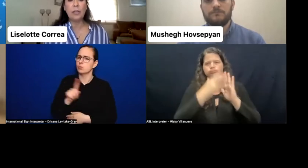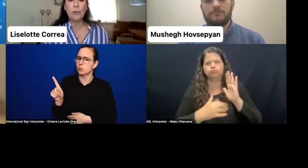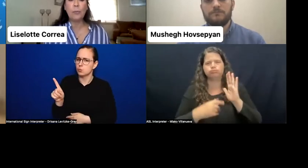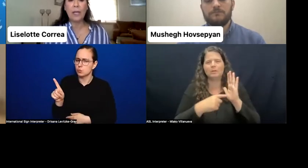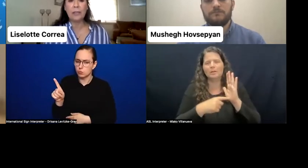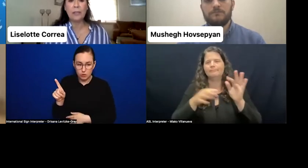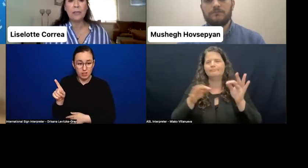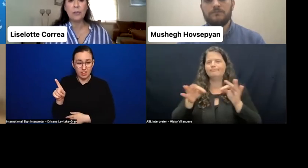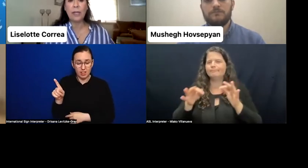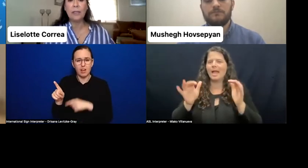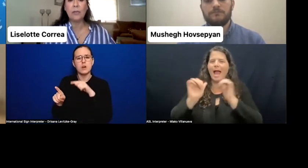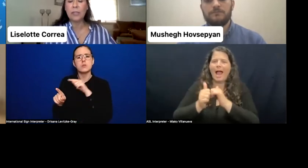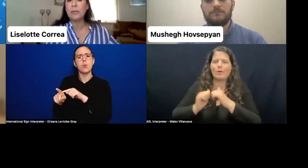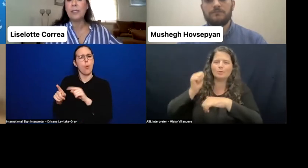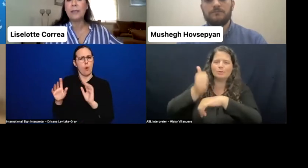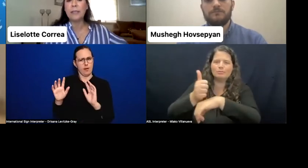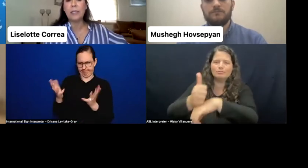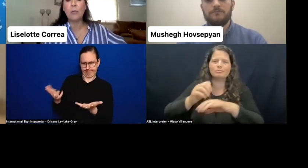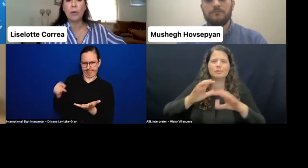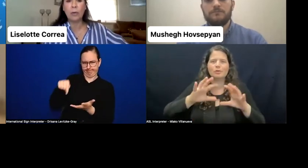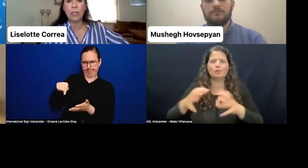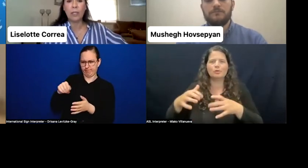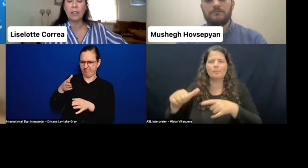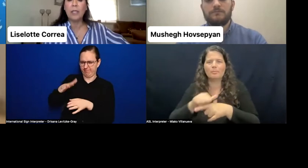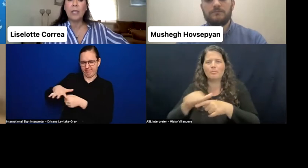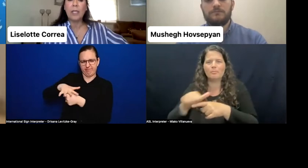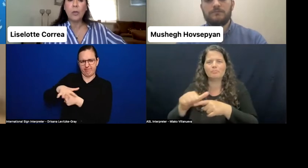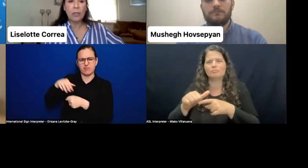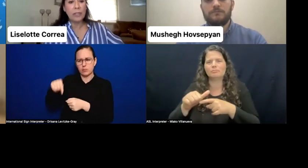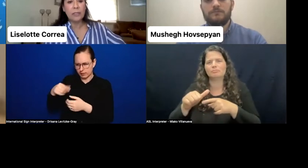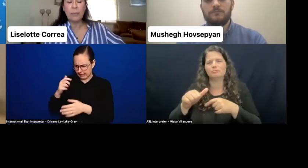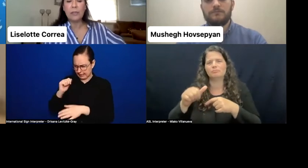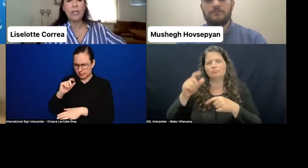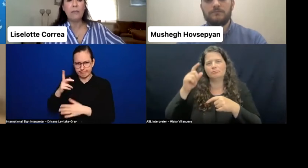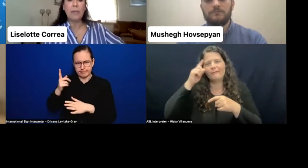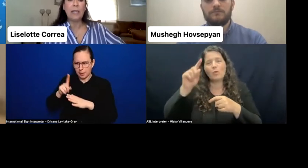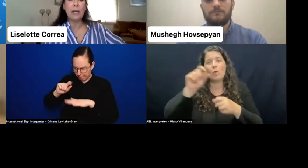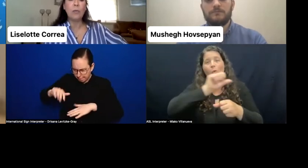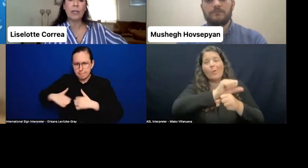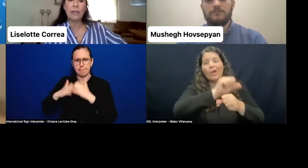of good practices regarding co-responsibility in workers' personal, family, and work life,